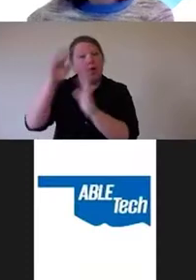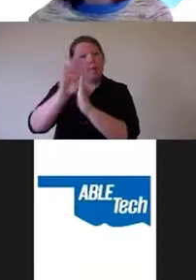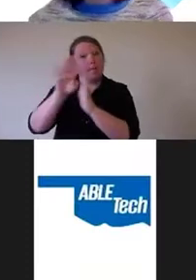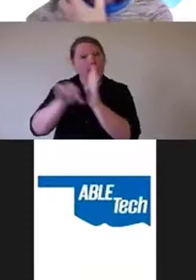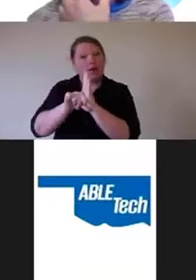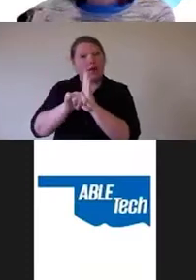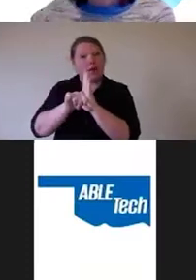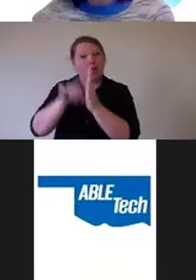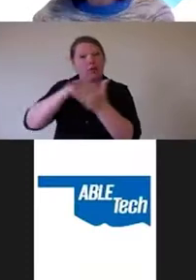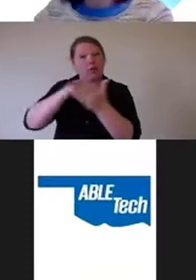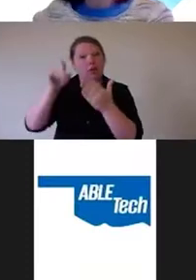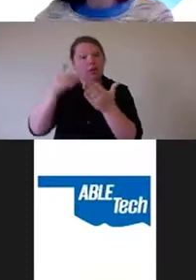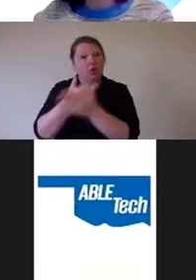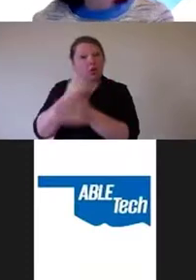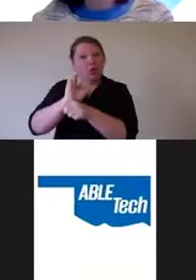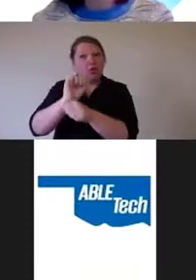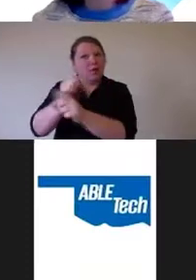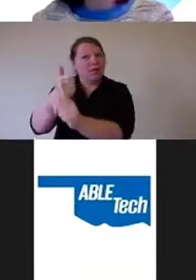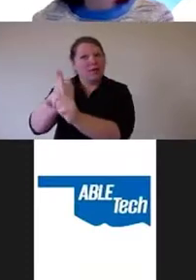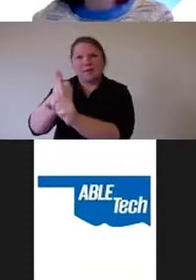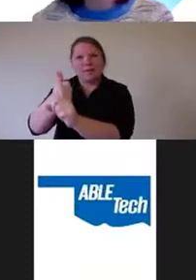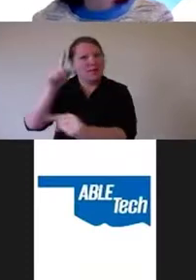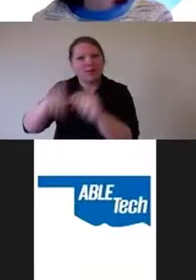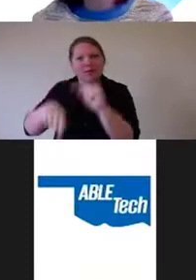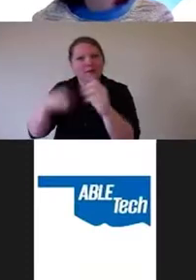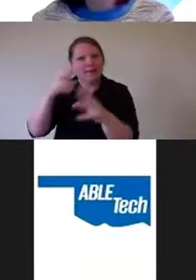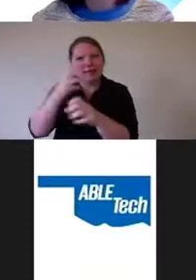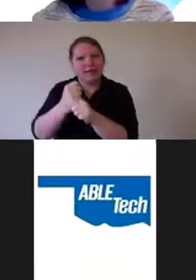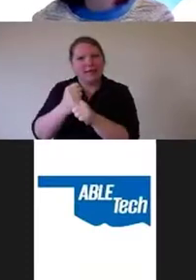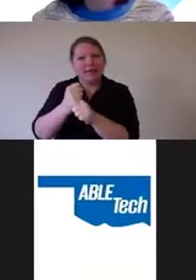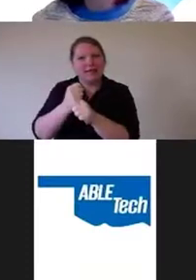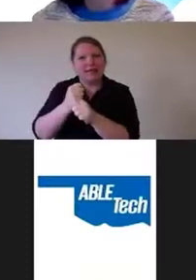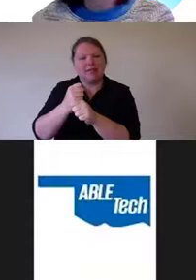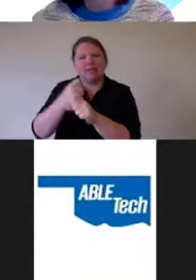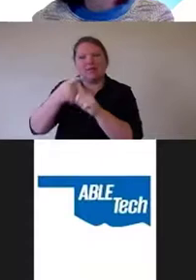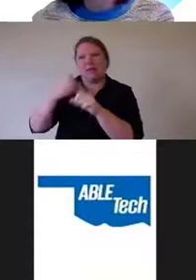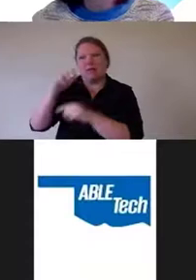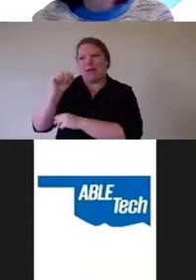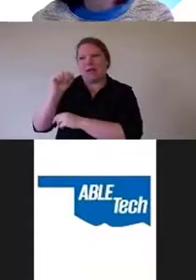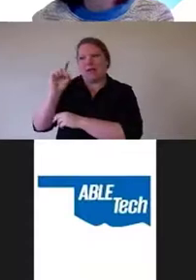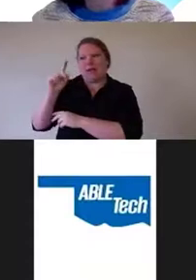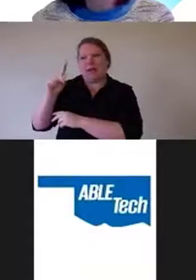And he couldn't get those paycheck stubs off of ADP because ADP wasn't accessible.